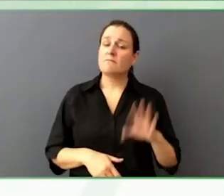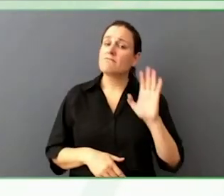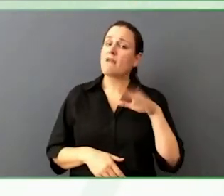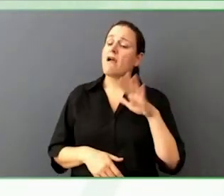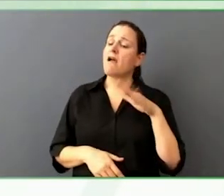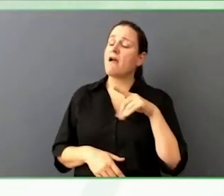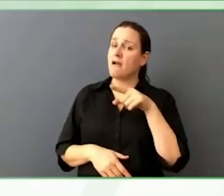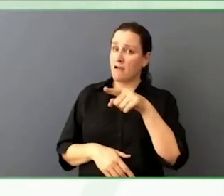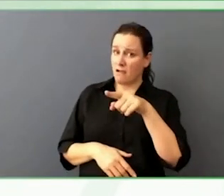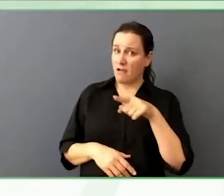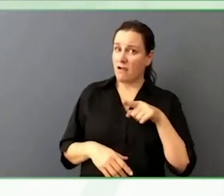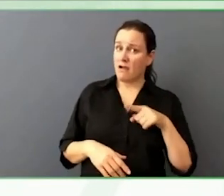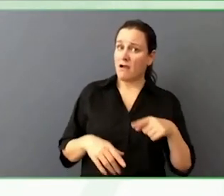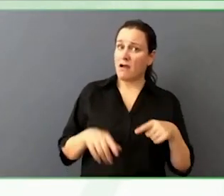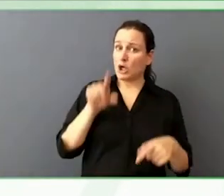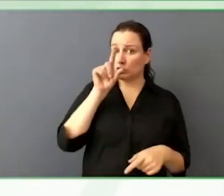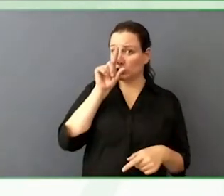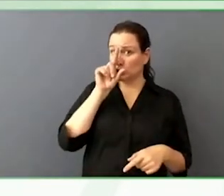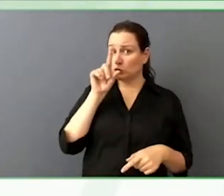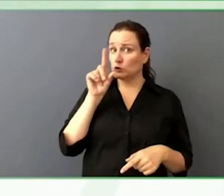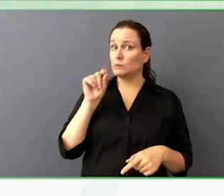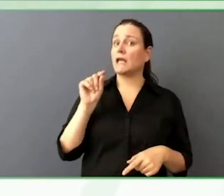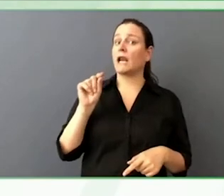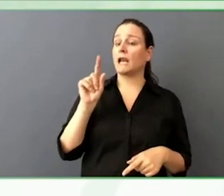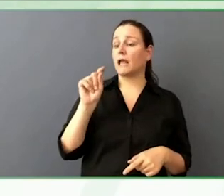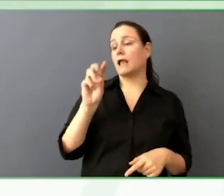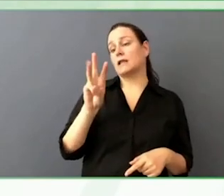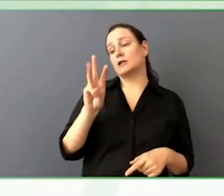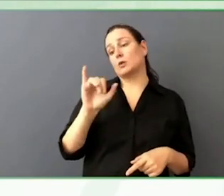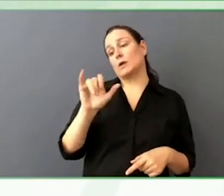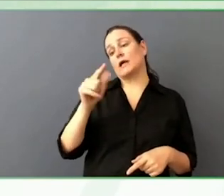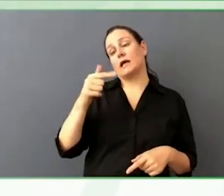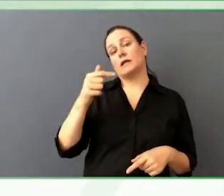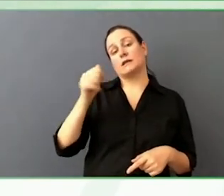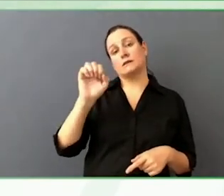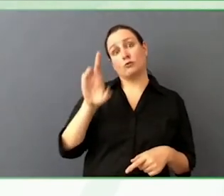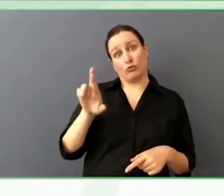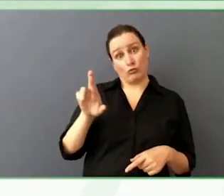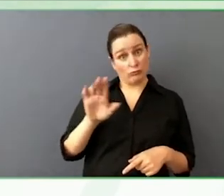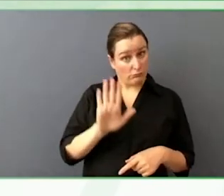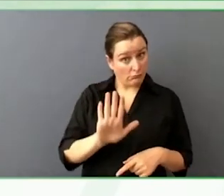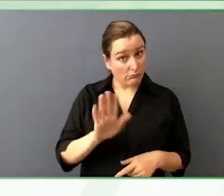your Twitter handle, where people can find you. Where would you like to be found? I will caveat this.